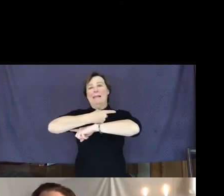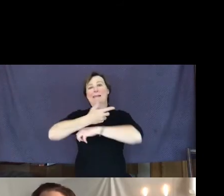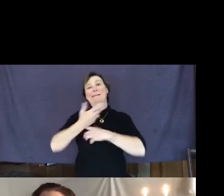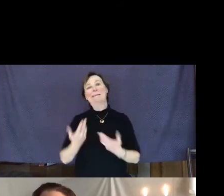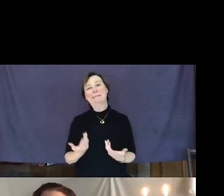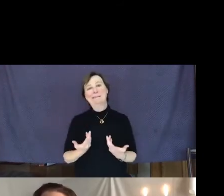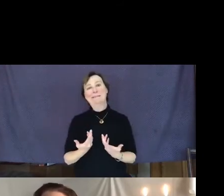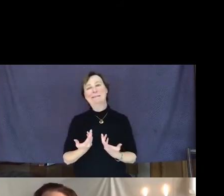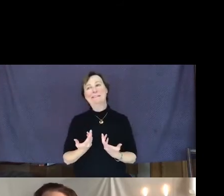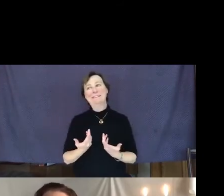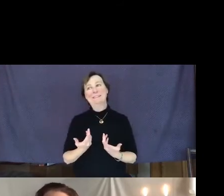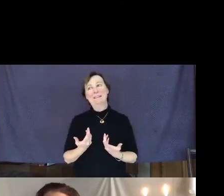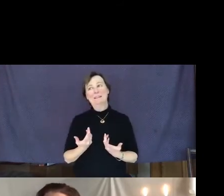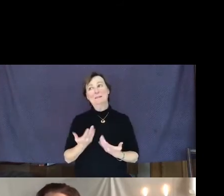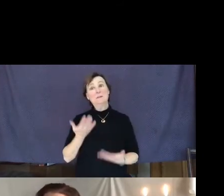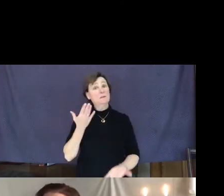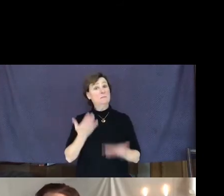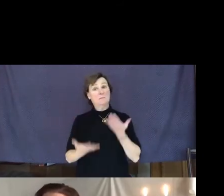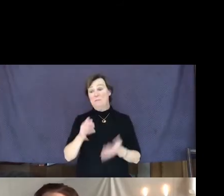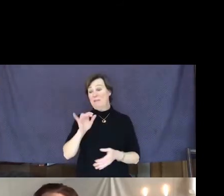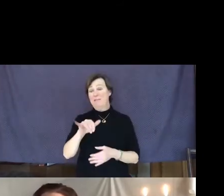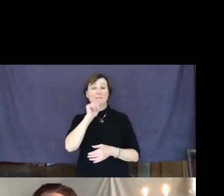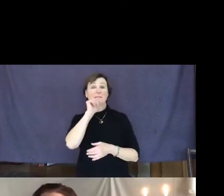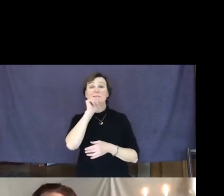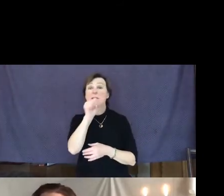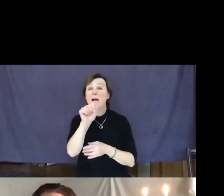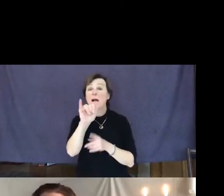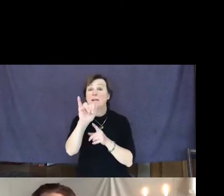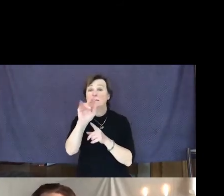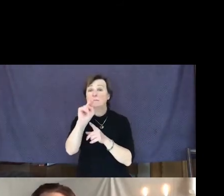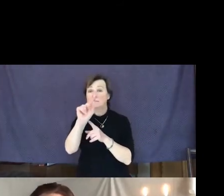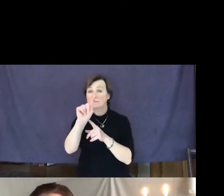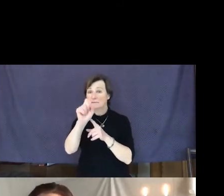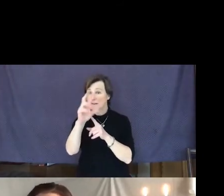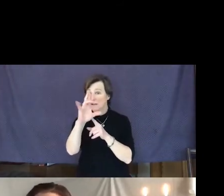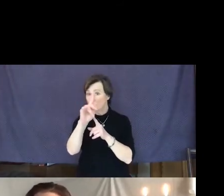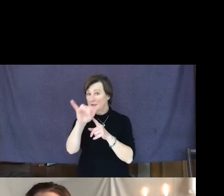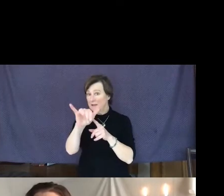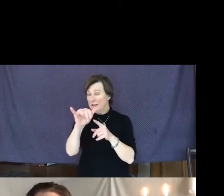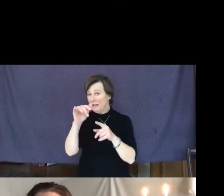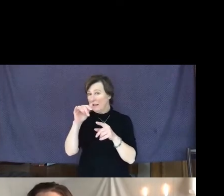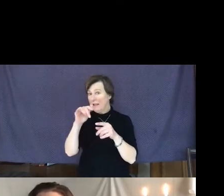So maybe that wasn't integrity pushing me to take that action after all.